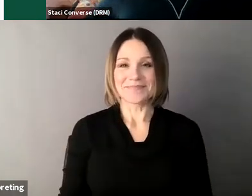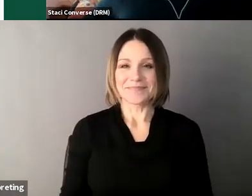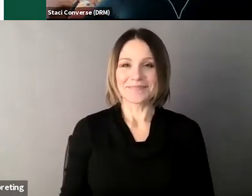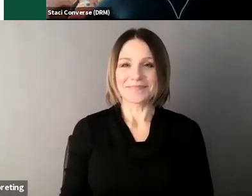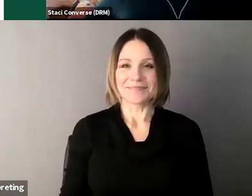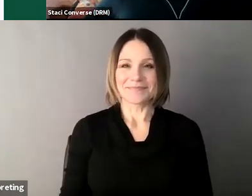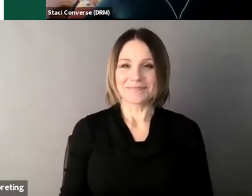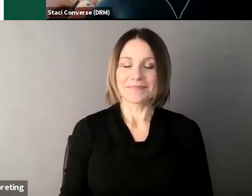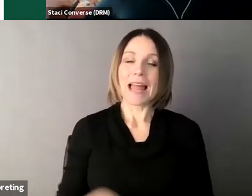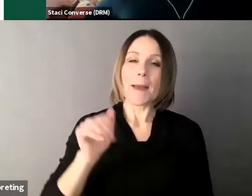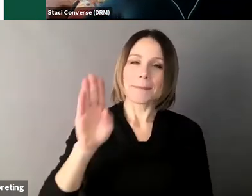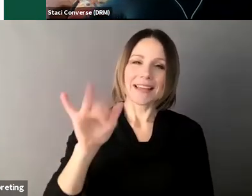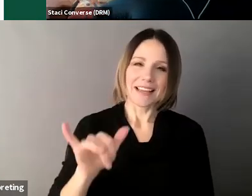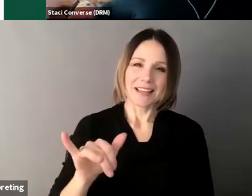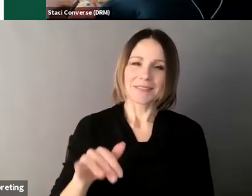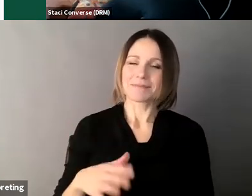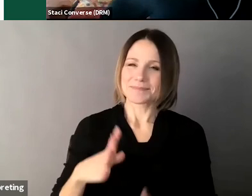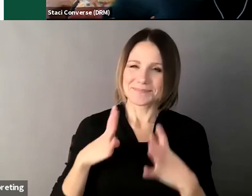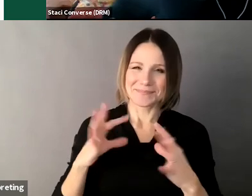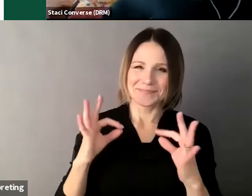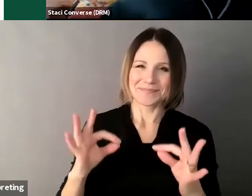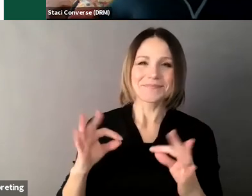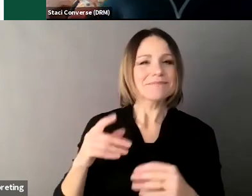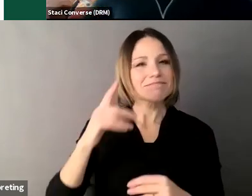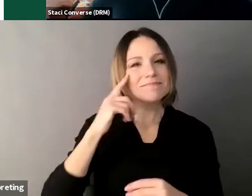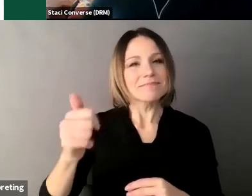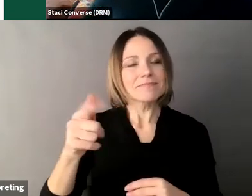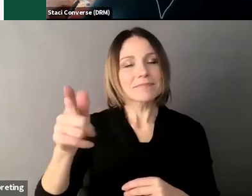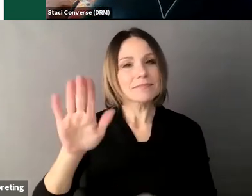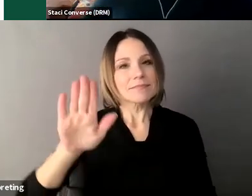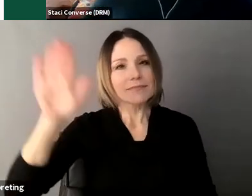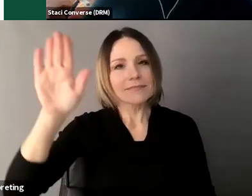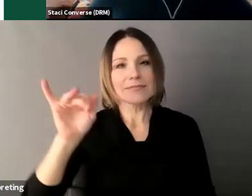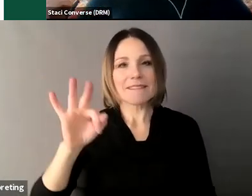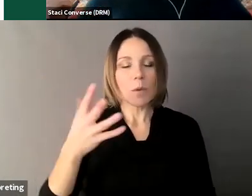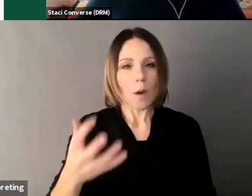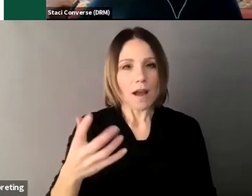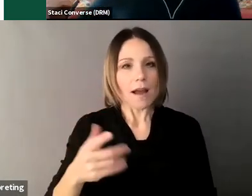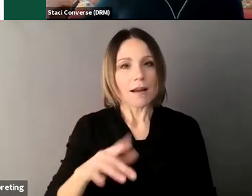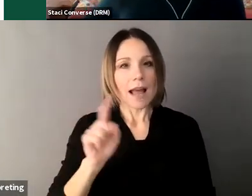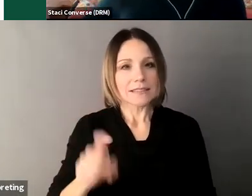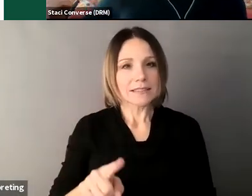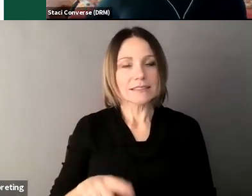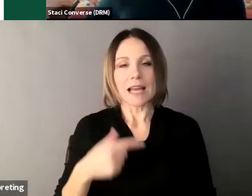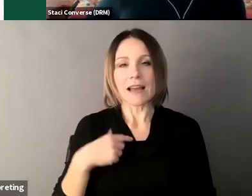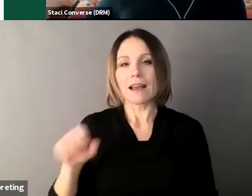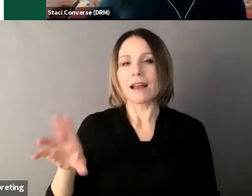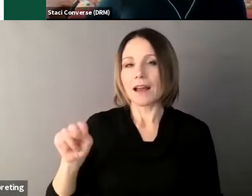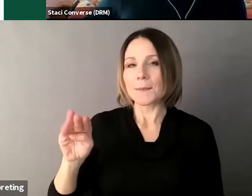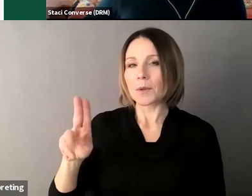awesome so yeah as I said you guys can raise your hand if um if you choose to and or post in the q